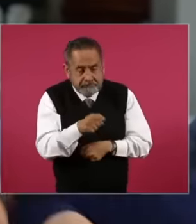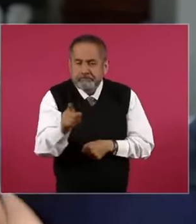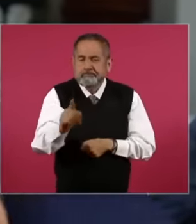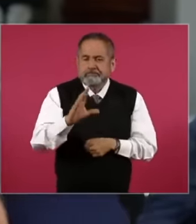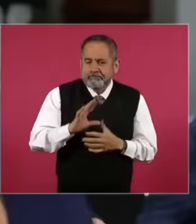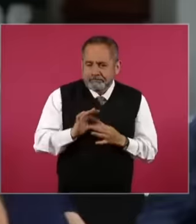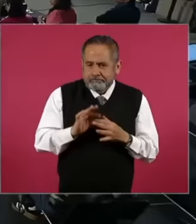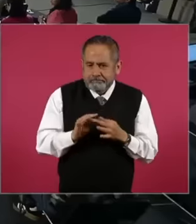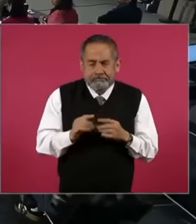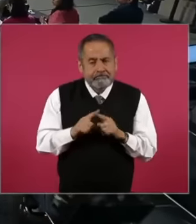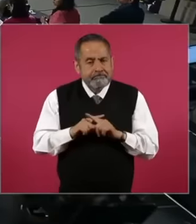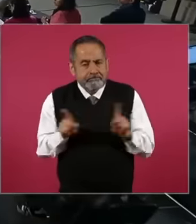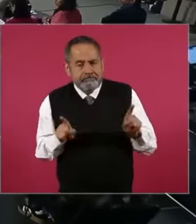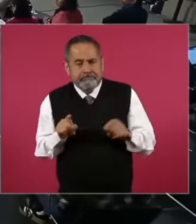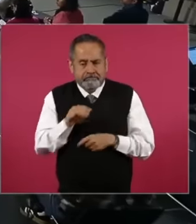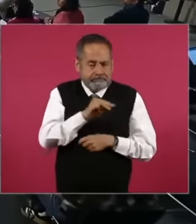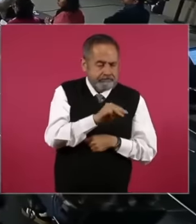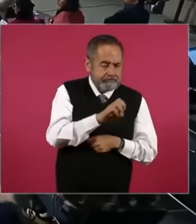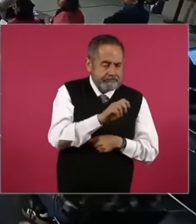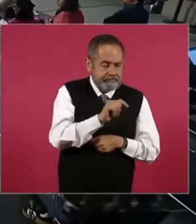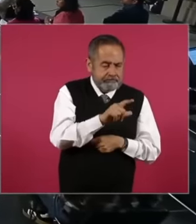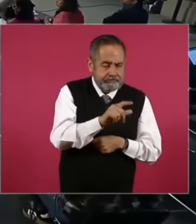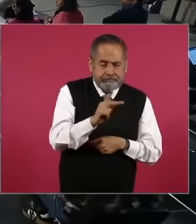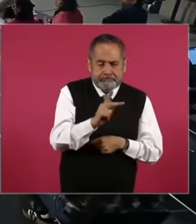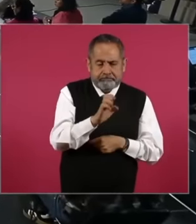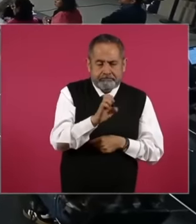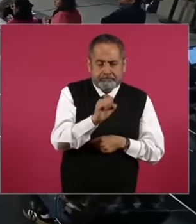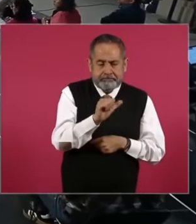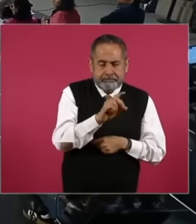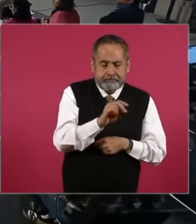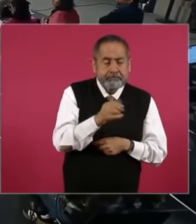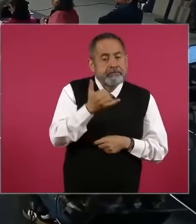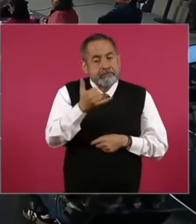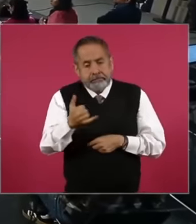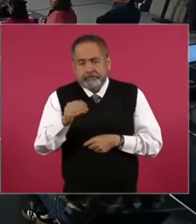that the difference between heavy metals and soft metals is that heavy metals